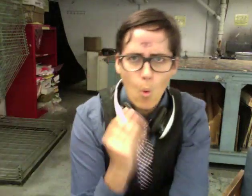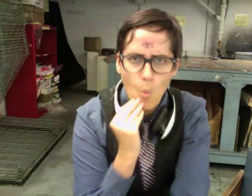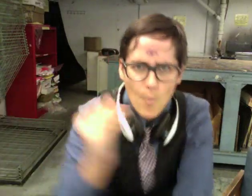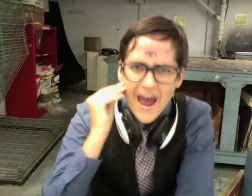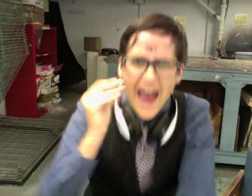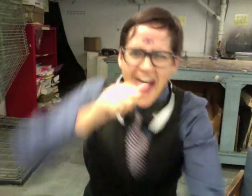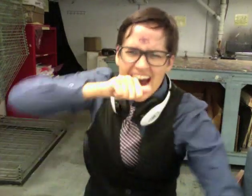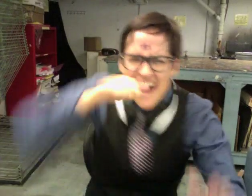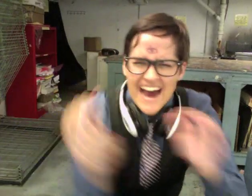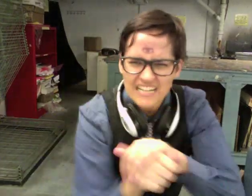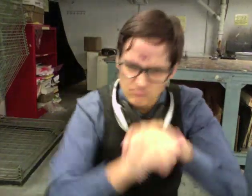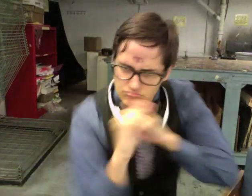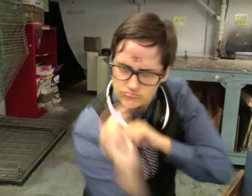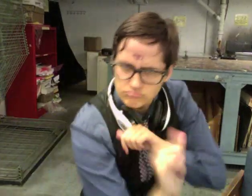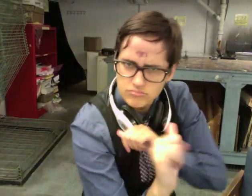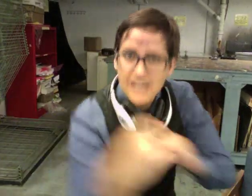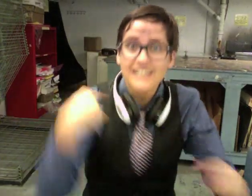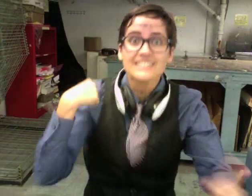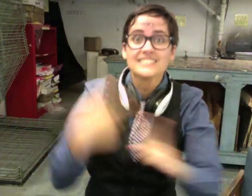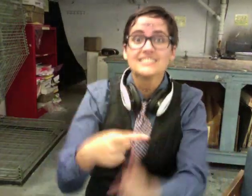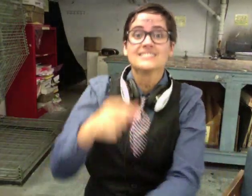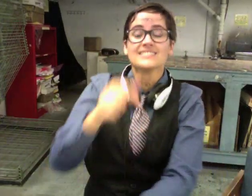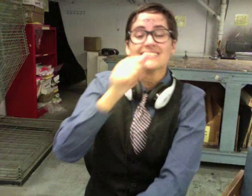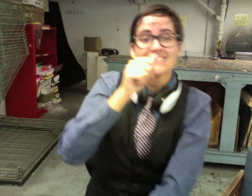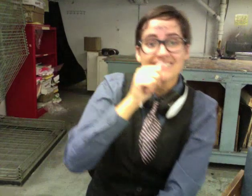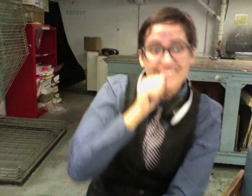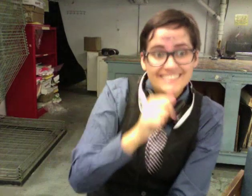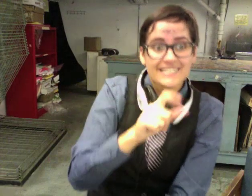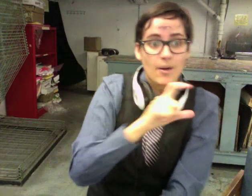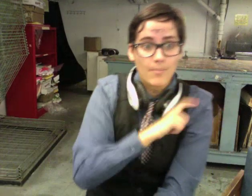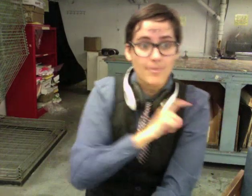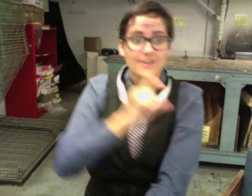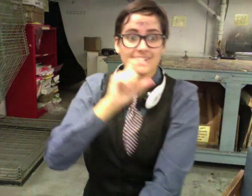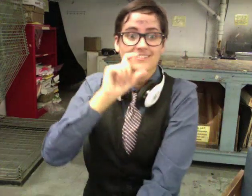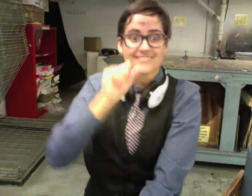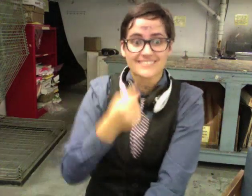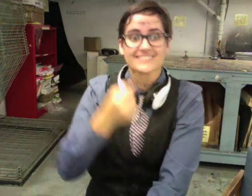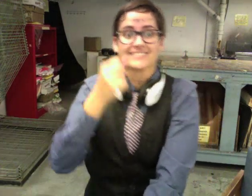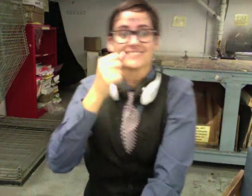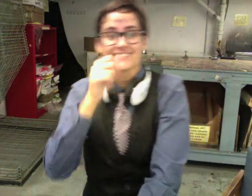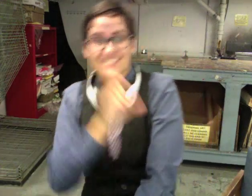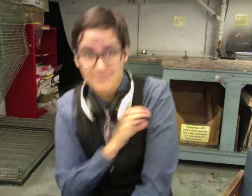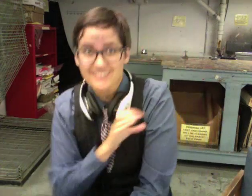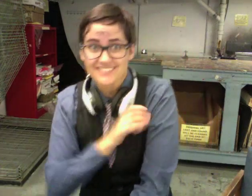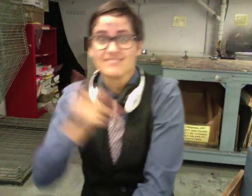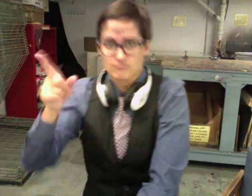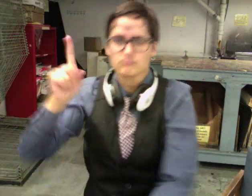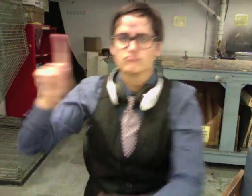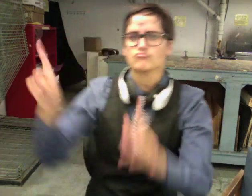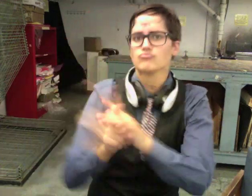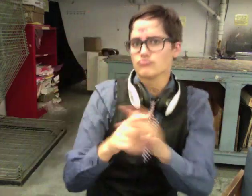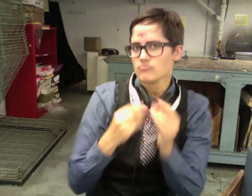Do not play in the area. Return to your home and lock the doors until a sheriff's secret